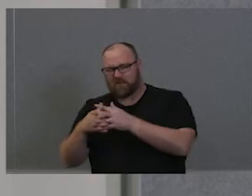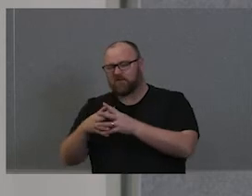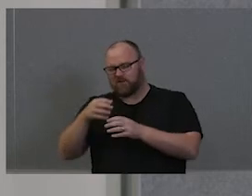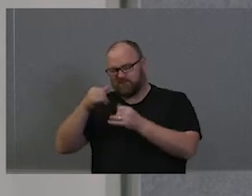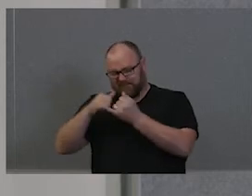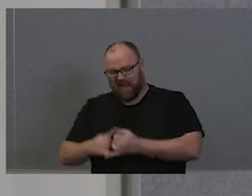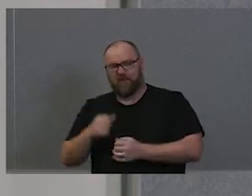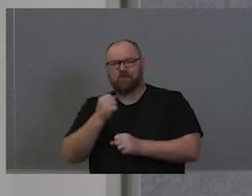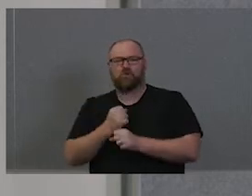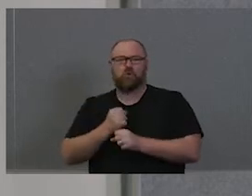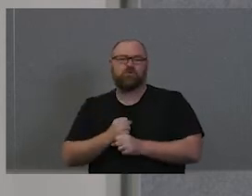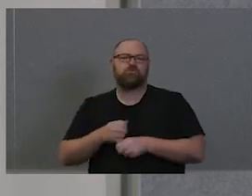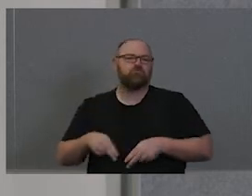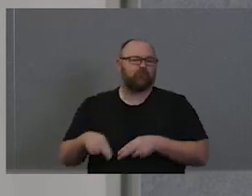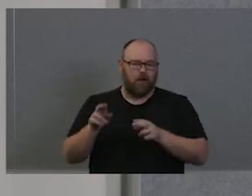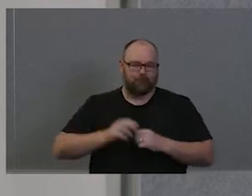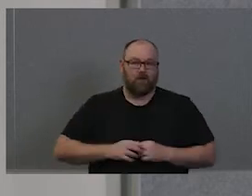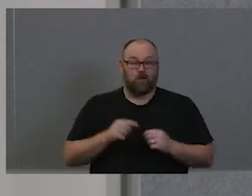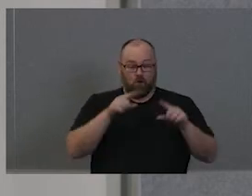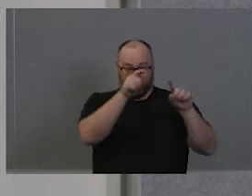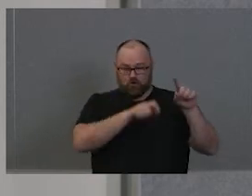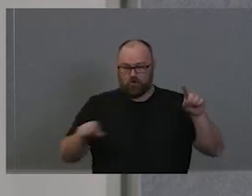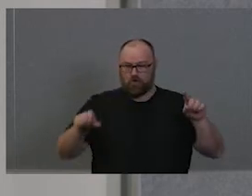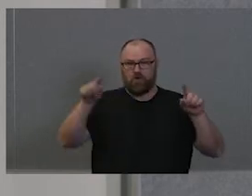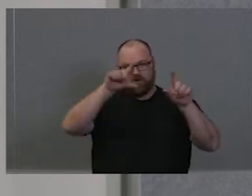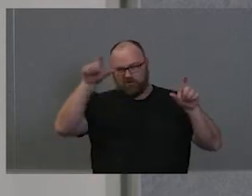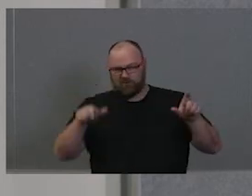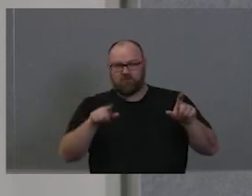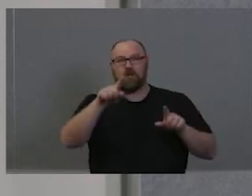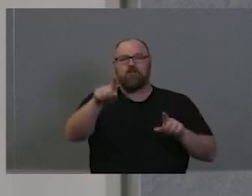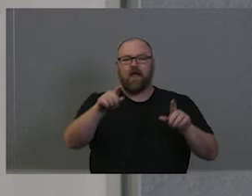Those three rivers formed the boundaries of the Eora Nation.